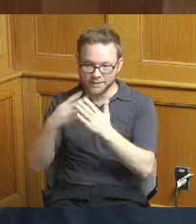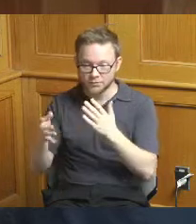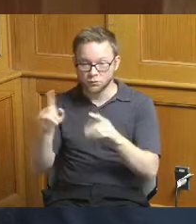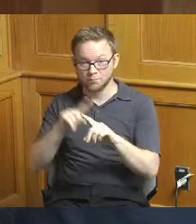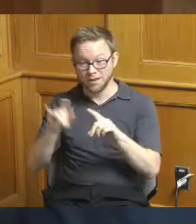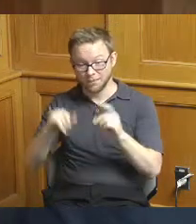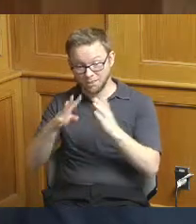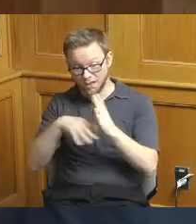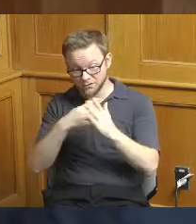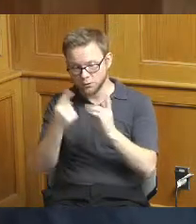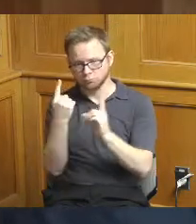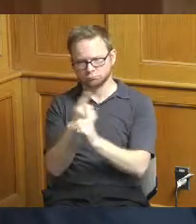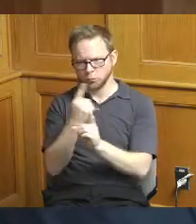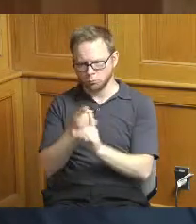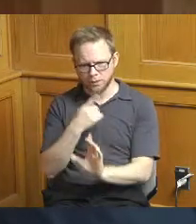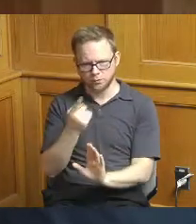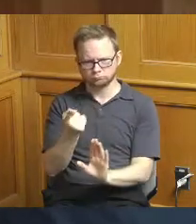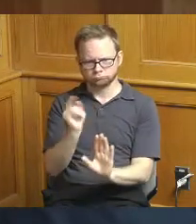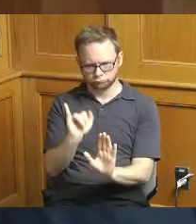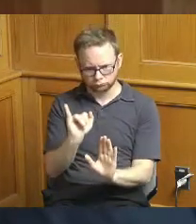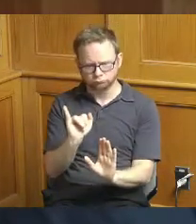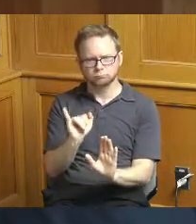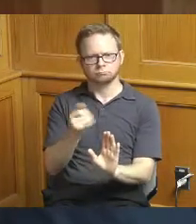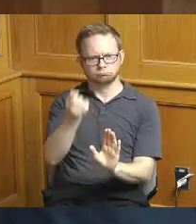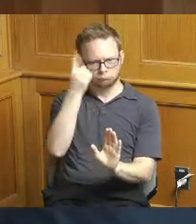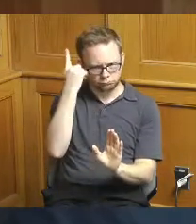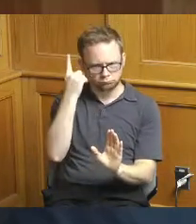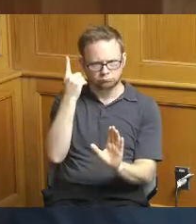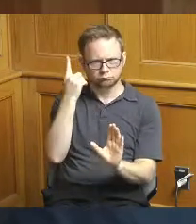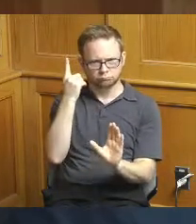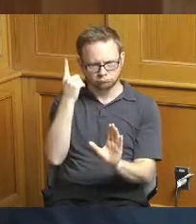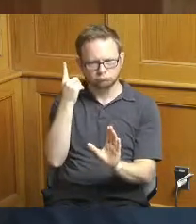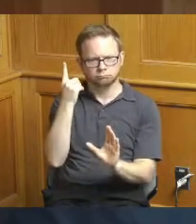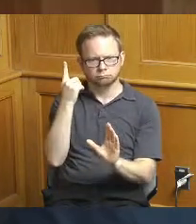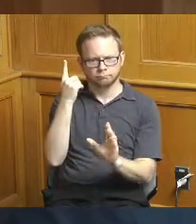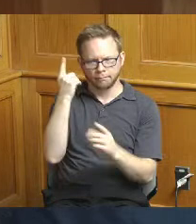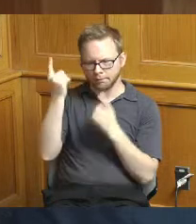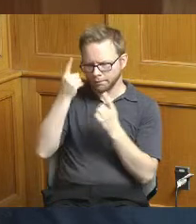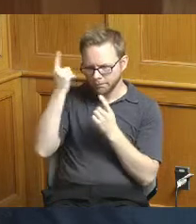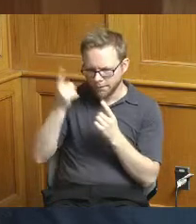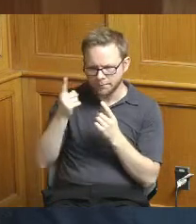the impacts and challenges are in the market and what we should anticipate that's kind of what